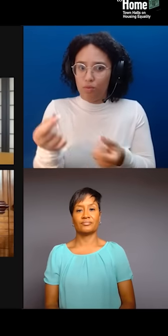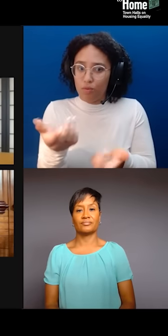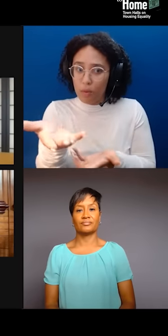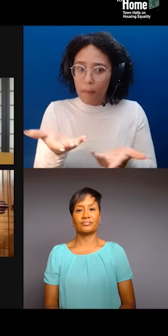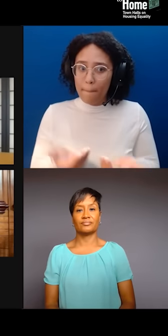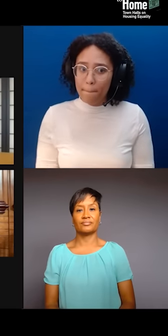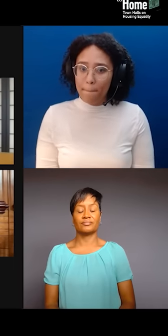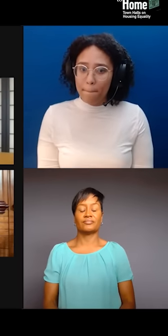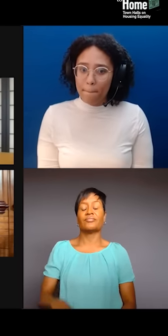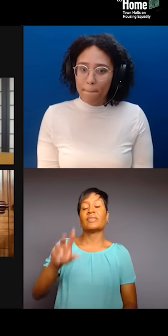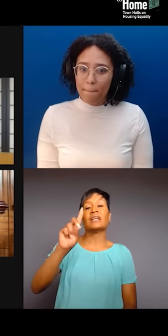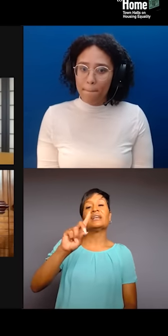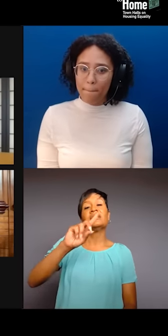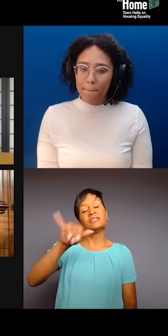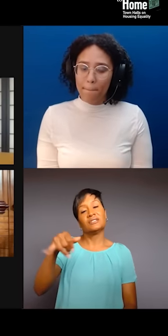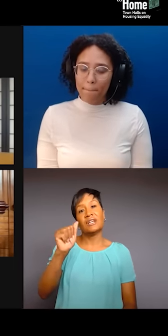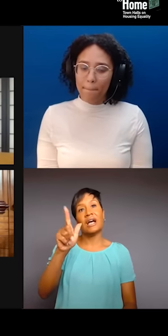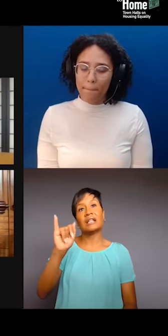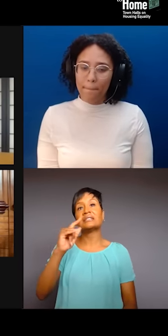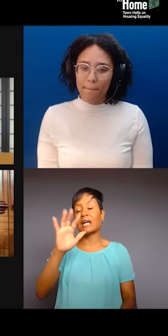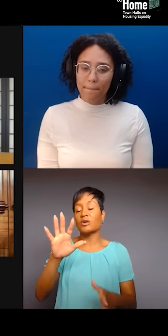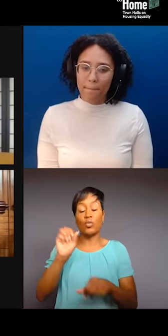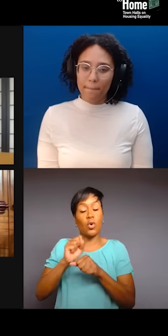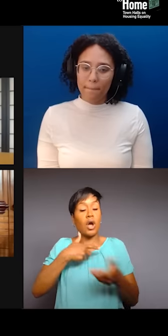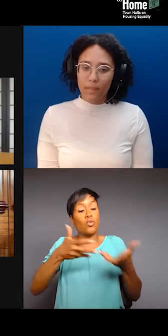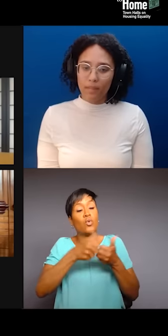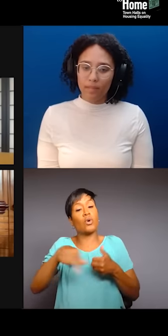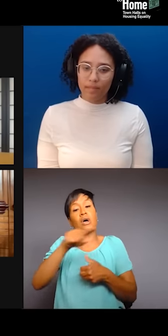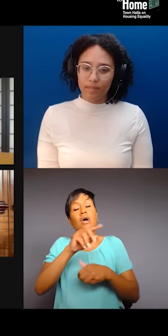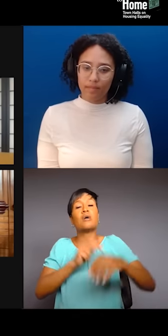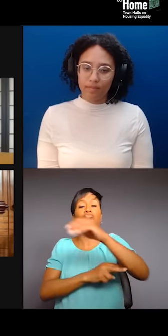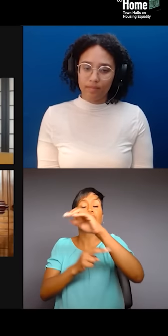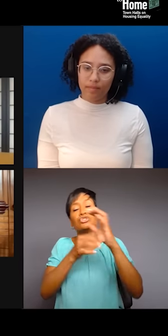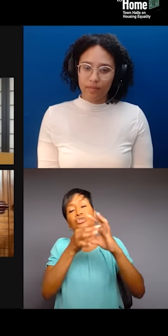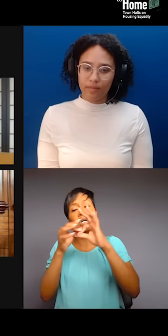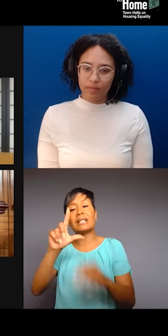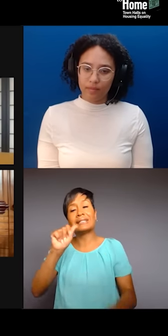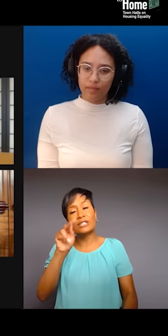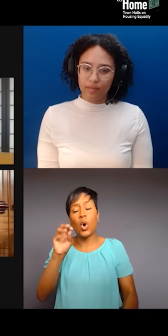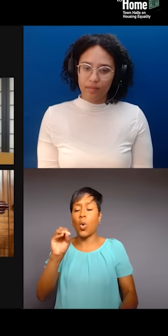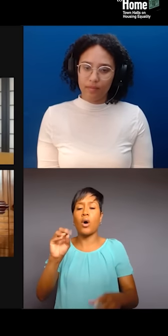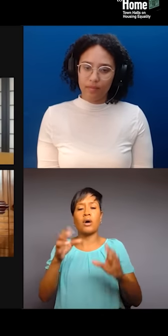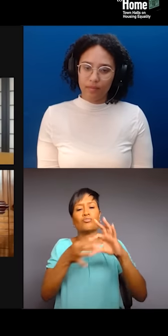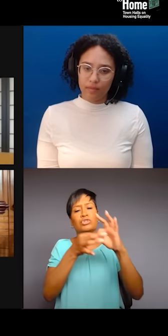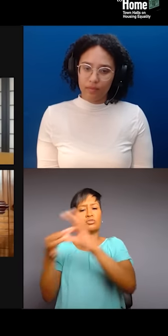We're just here to be the platform. We're just here to make these connections." People who are writing their stories, sharing their stories,